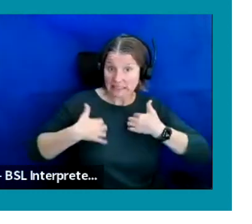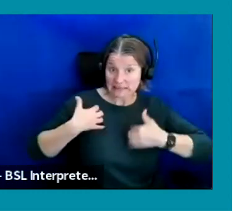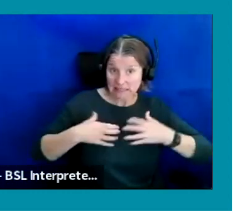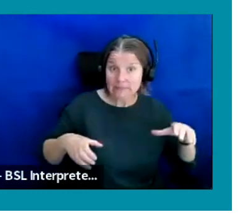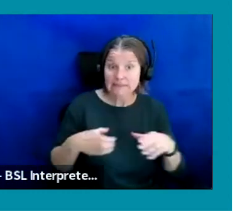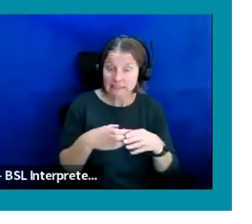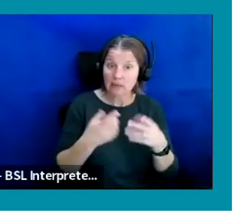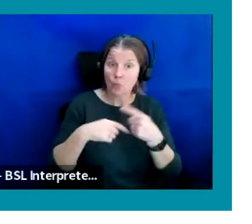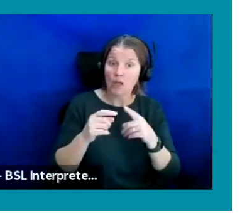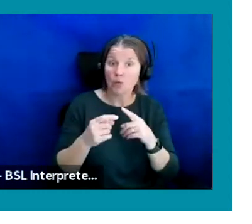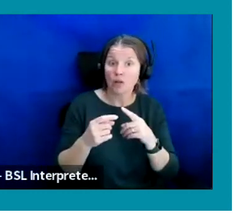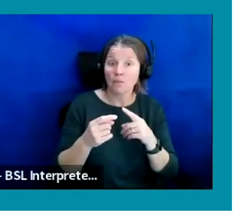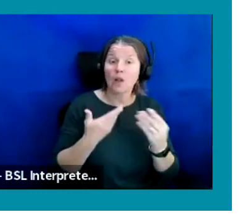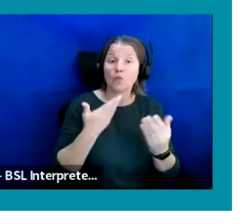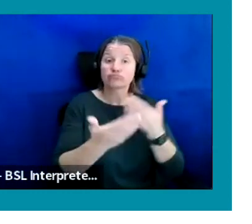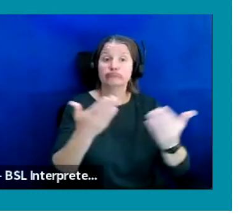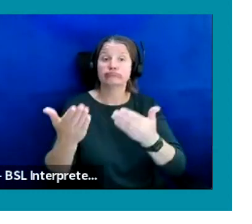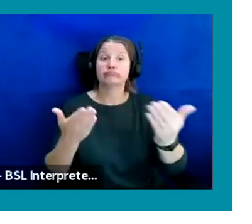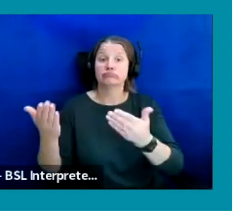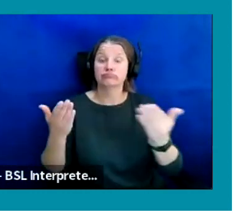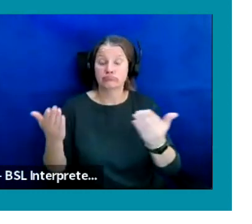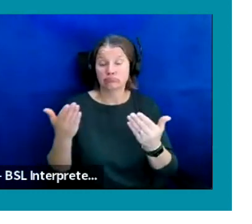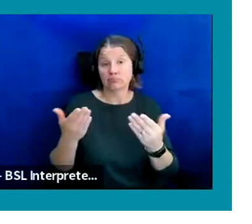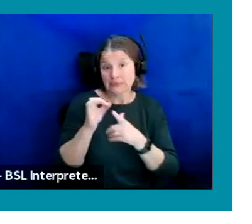your details on so you can talk to them directly about your potential career in Lifted Entertainment.